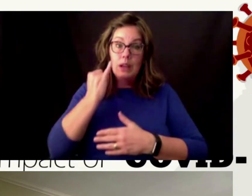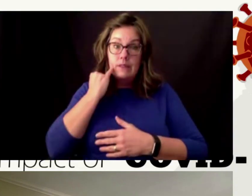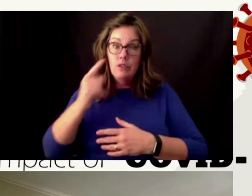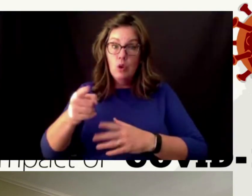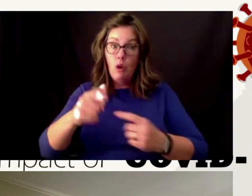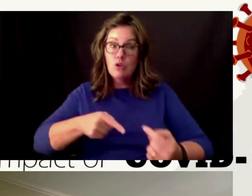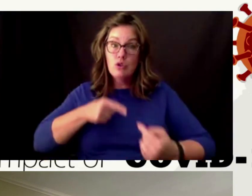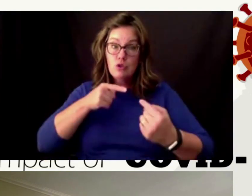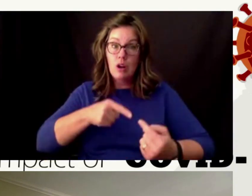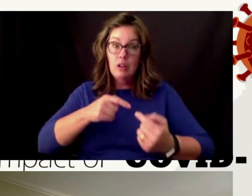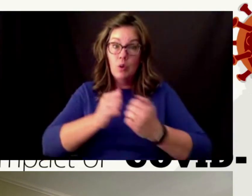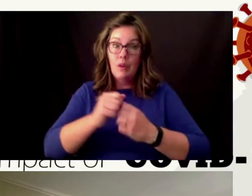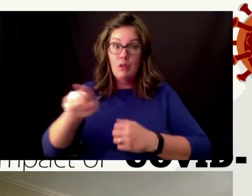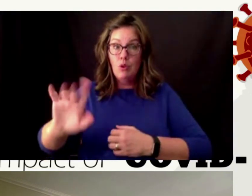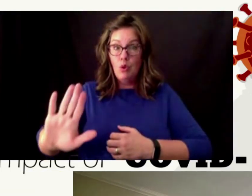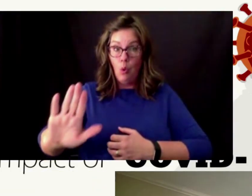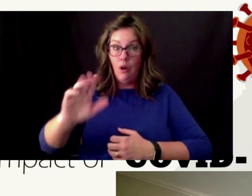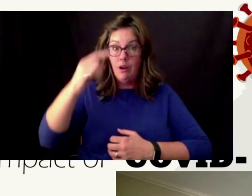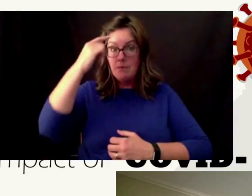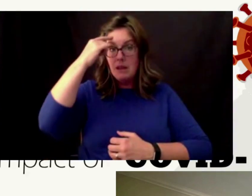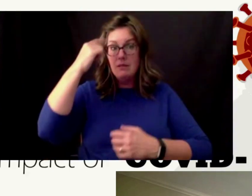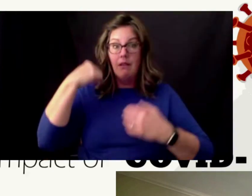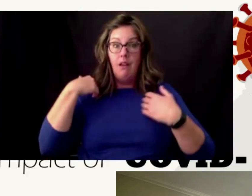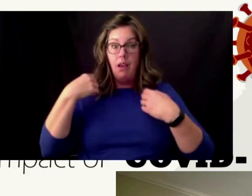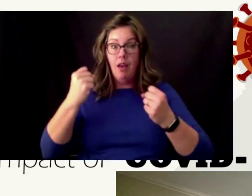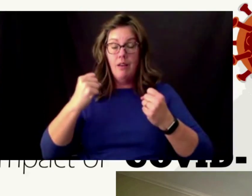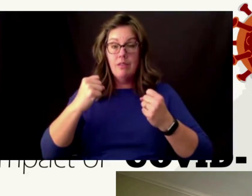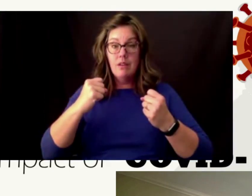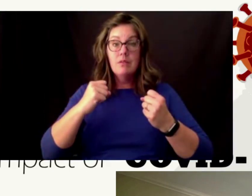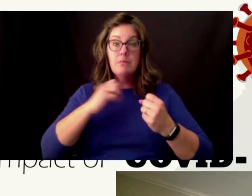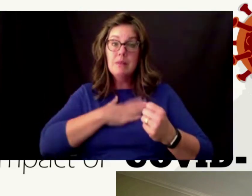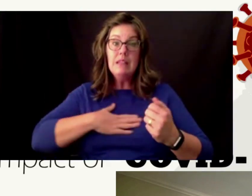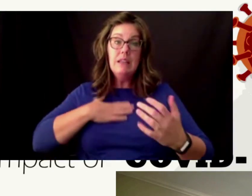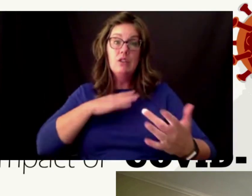reach out please get some help um you matter you are somebody's and ancestry